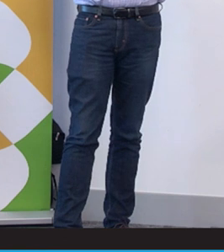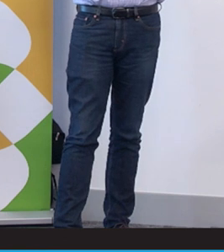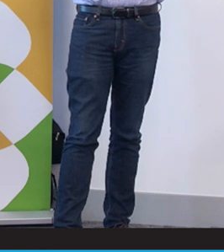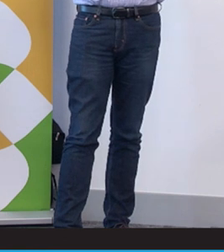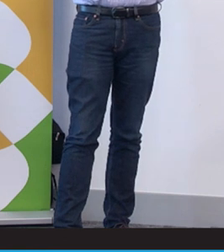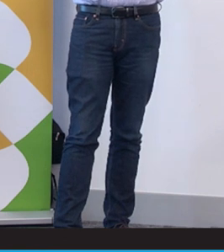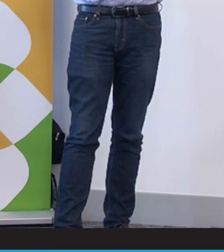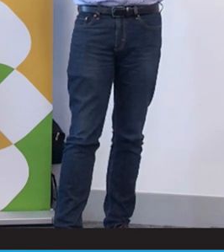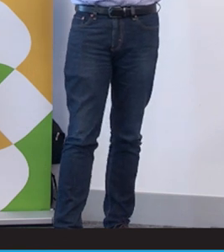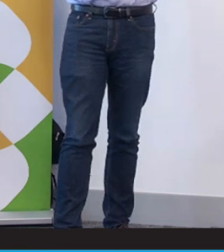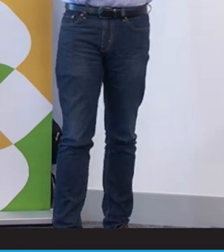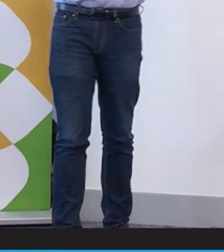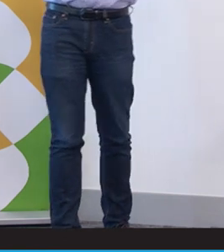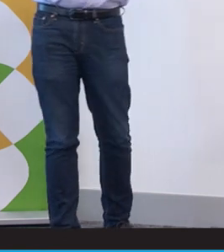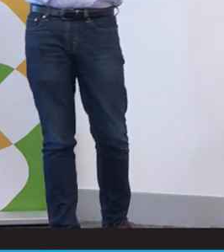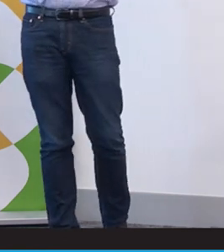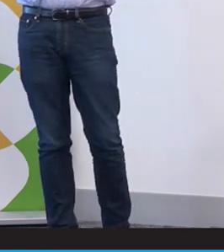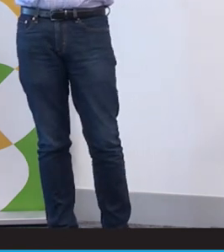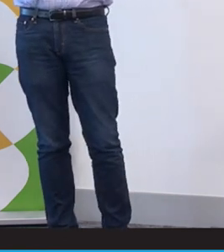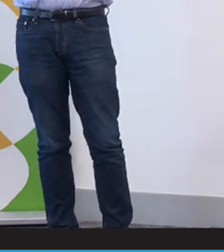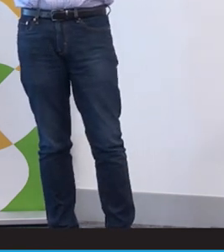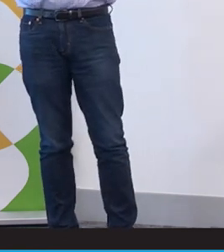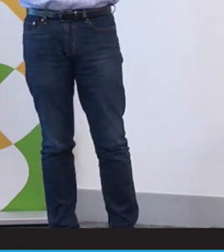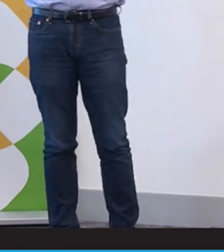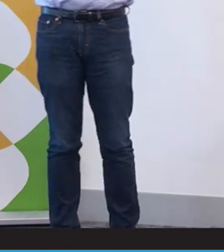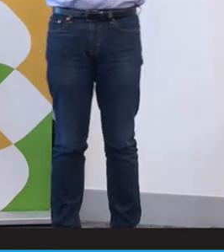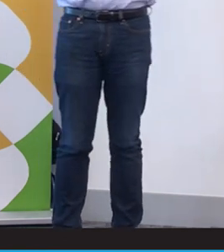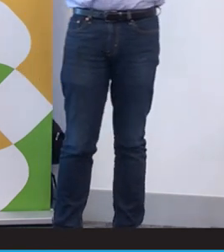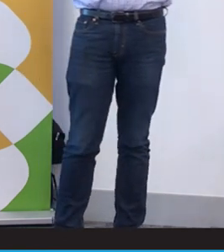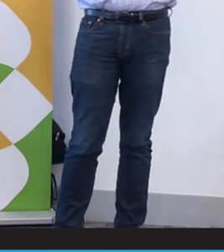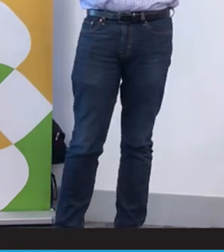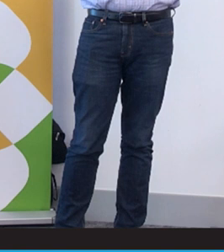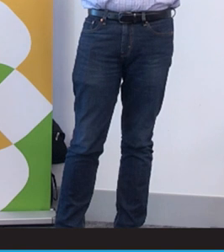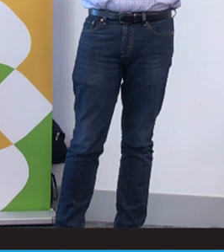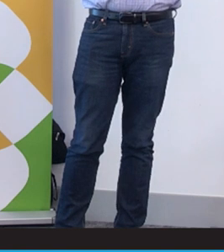We launched the papers prior to federal election in 2022, and we're hoping that gets traction.